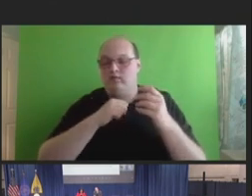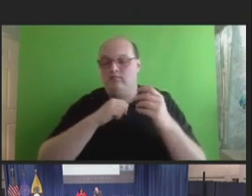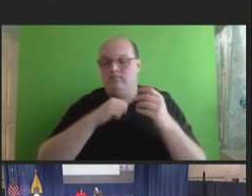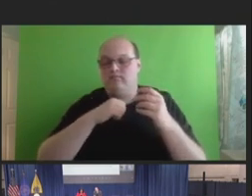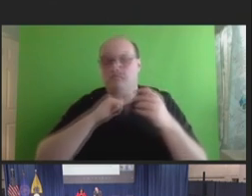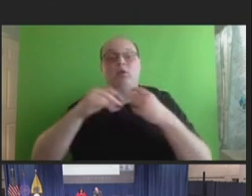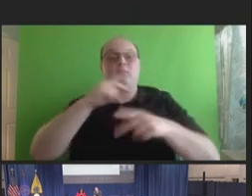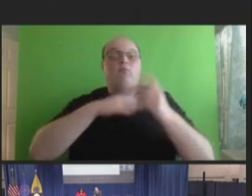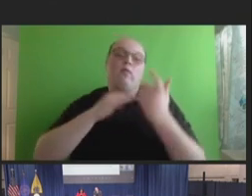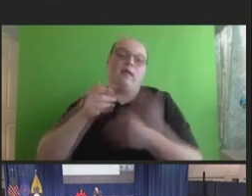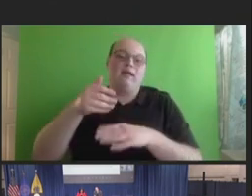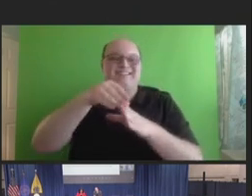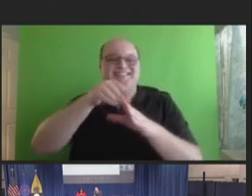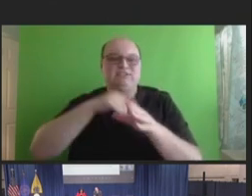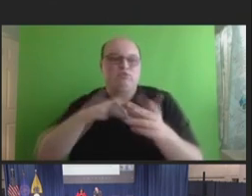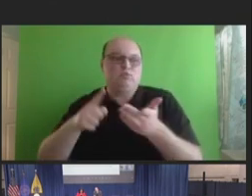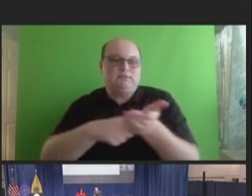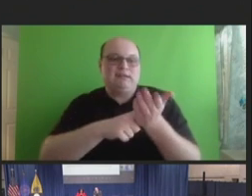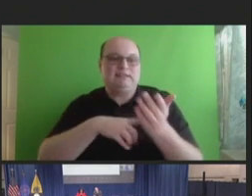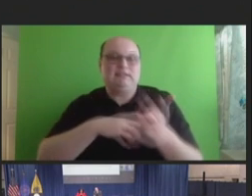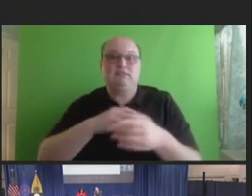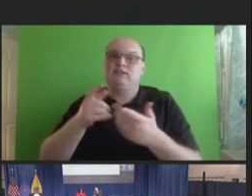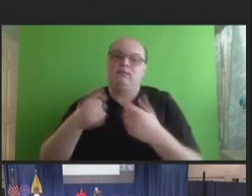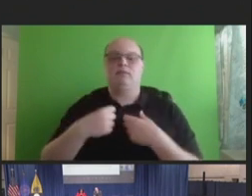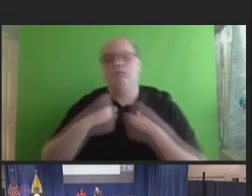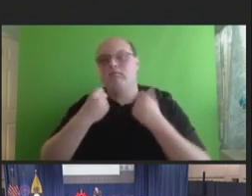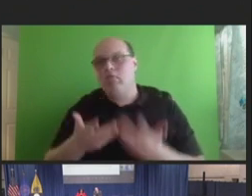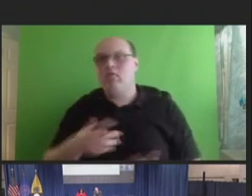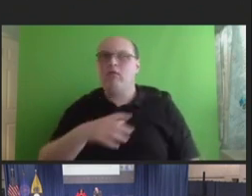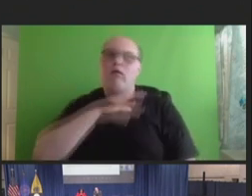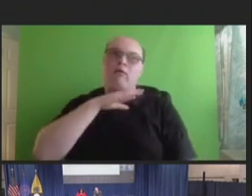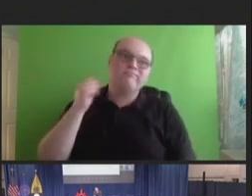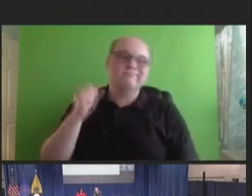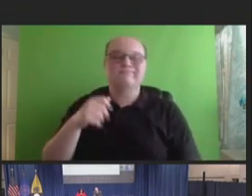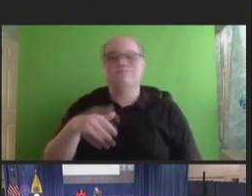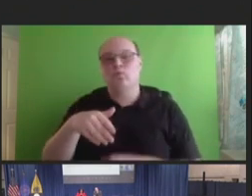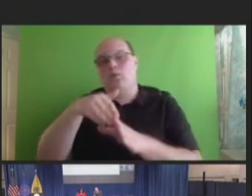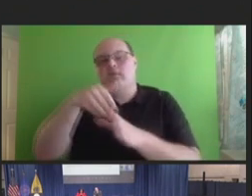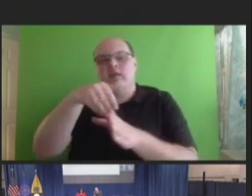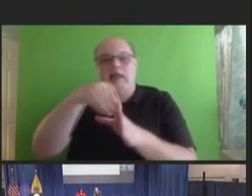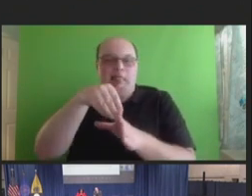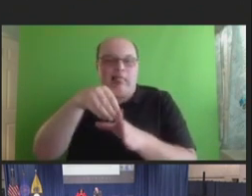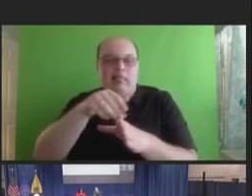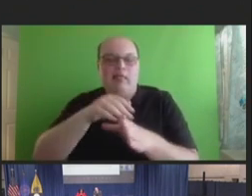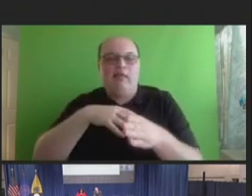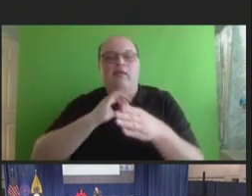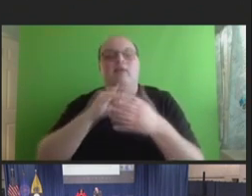folks, i.e., it's making them tired or fatigued. And, you know, I think you then throw politics